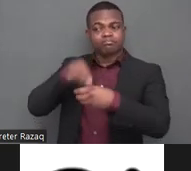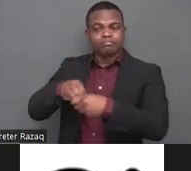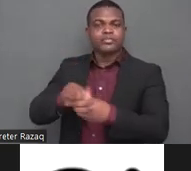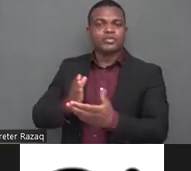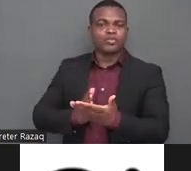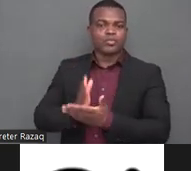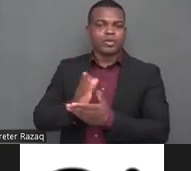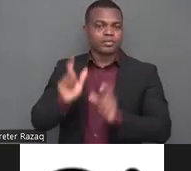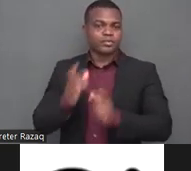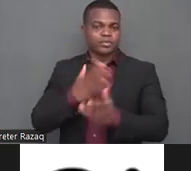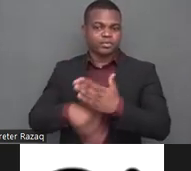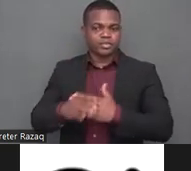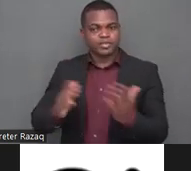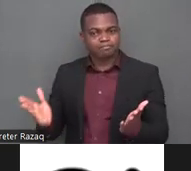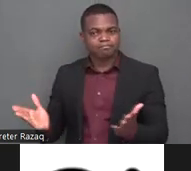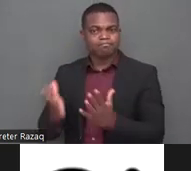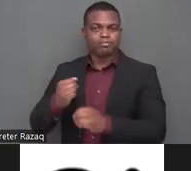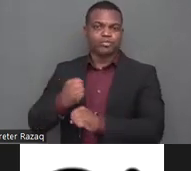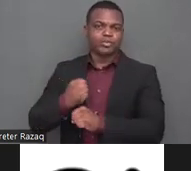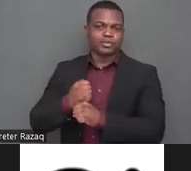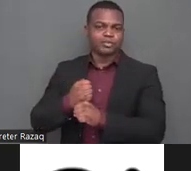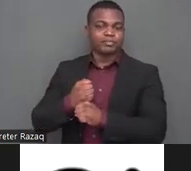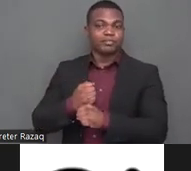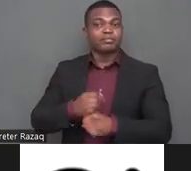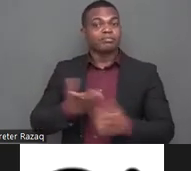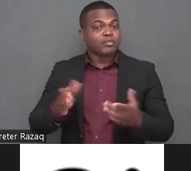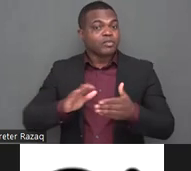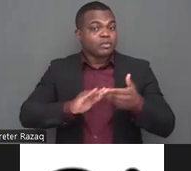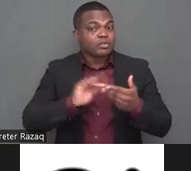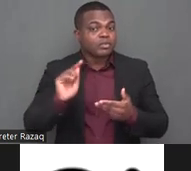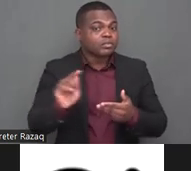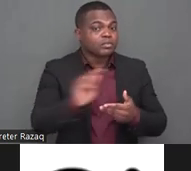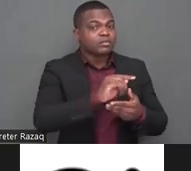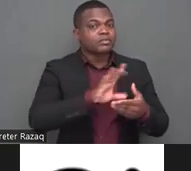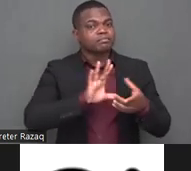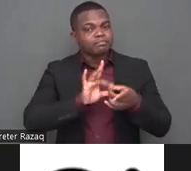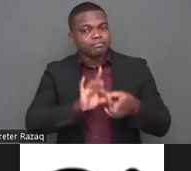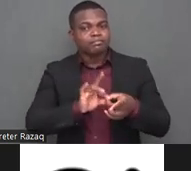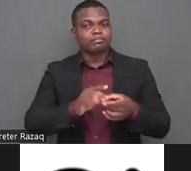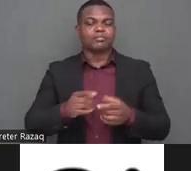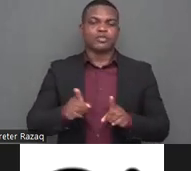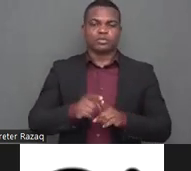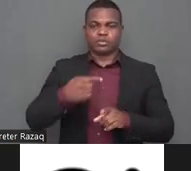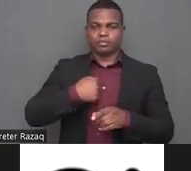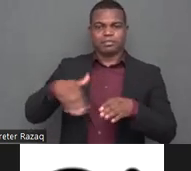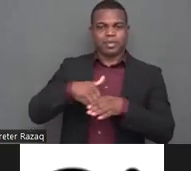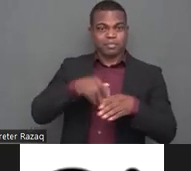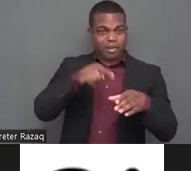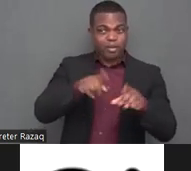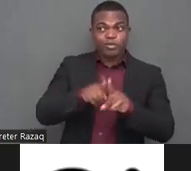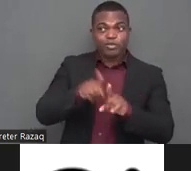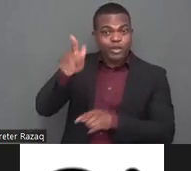missing organization indonesian mental health association so uh we work uh closely